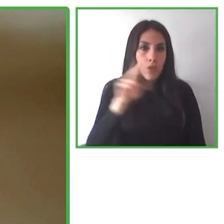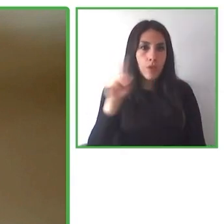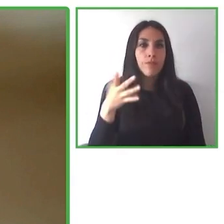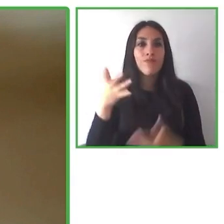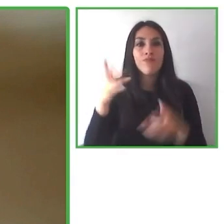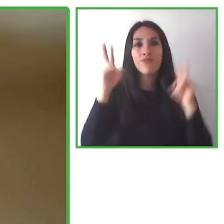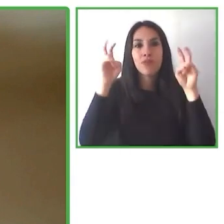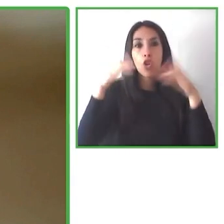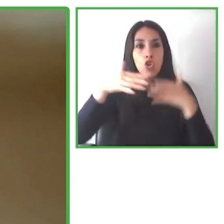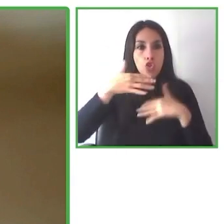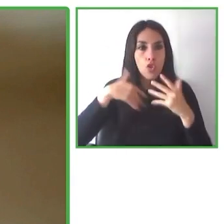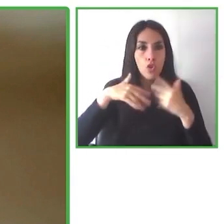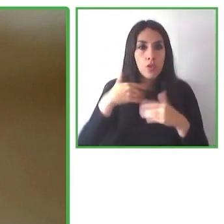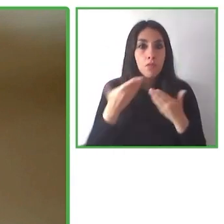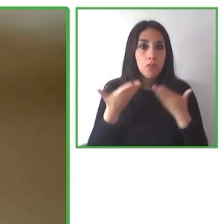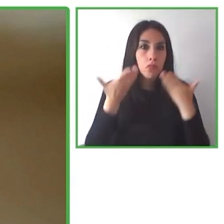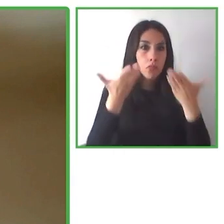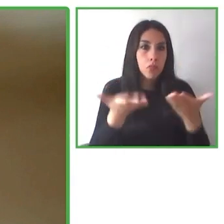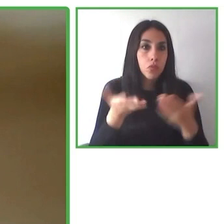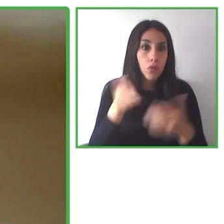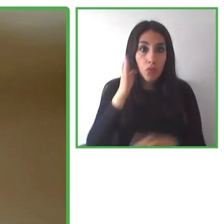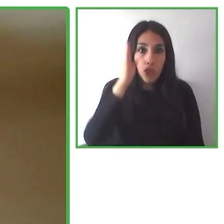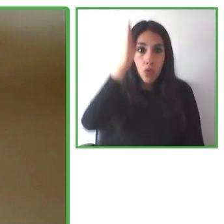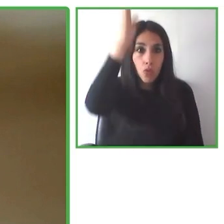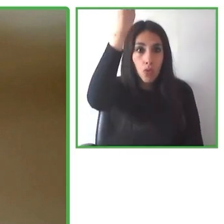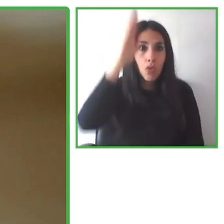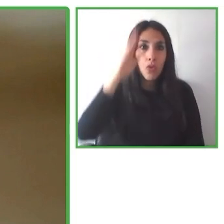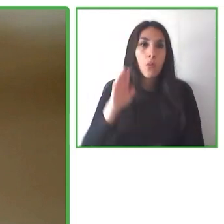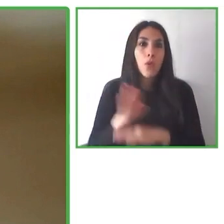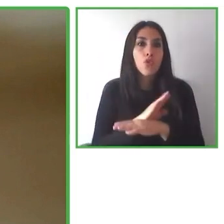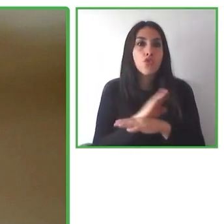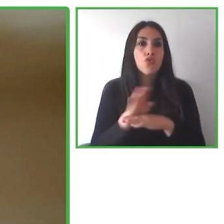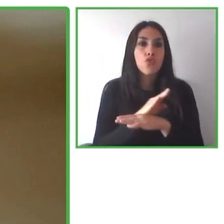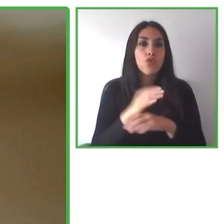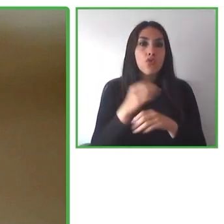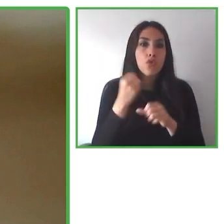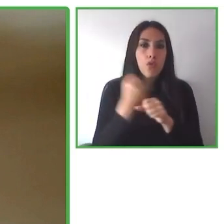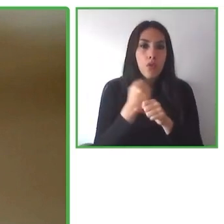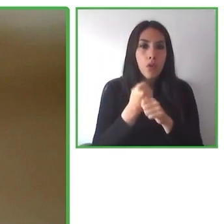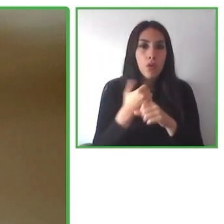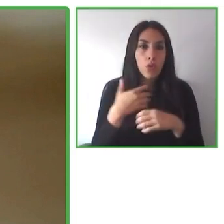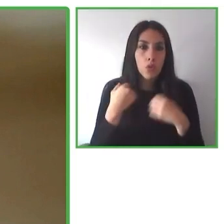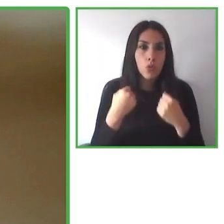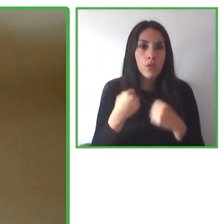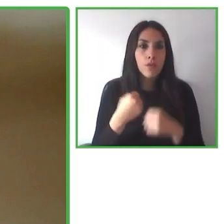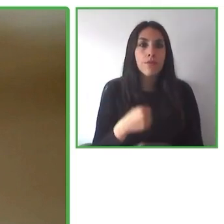And she has worked with another another a prize for women leaders